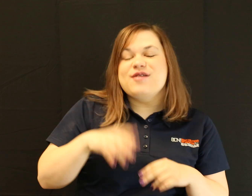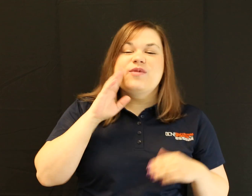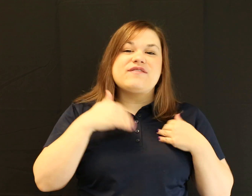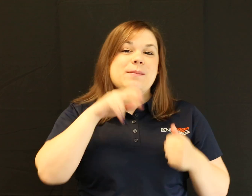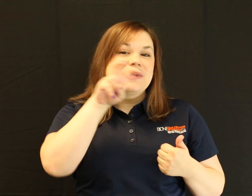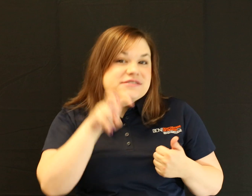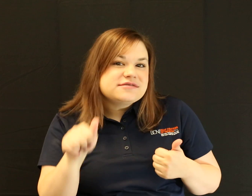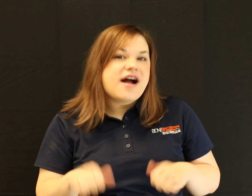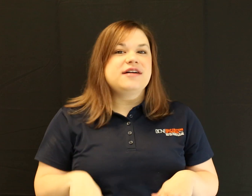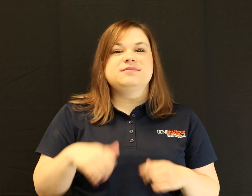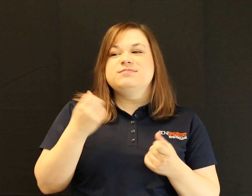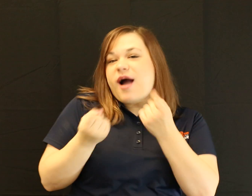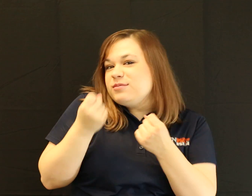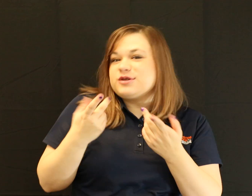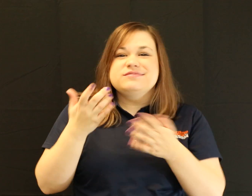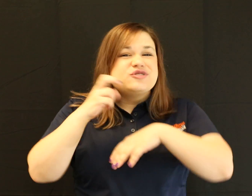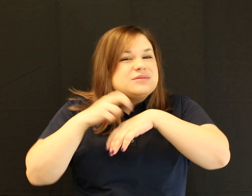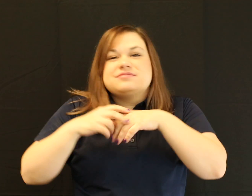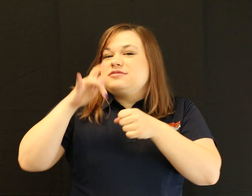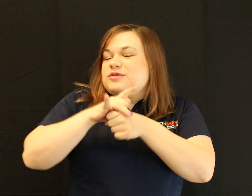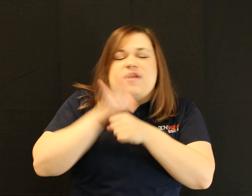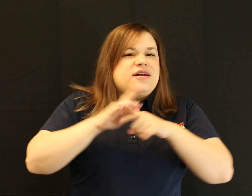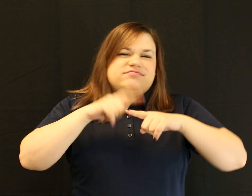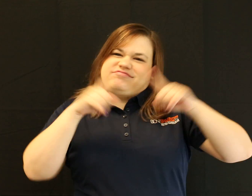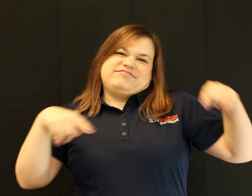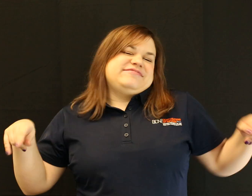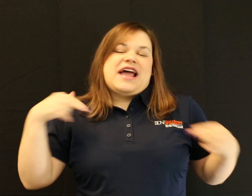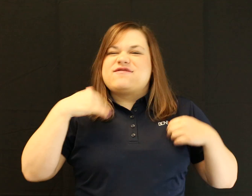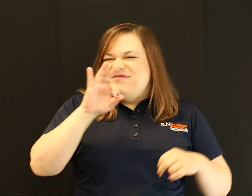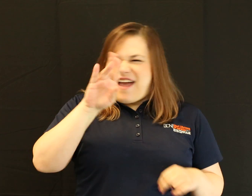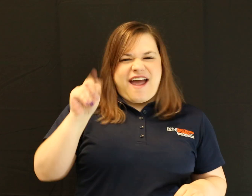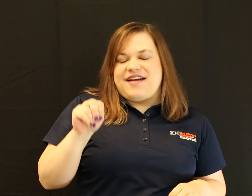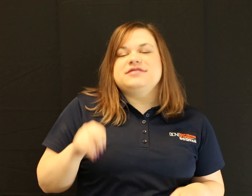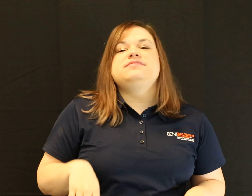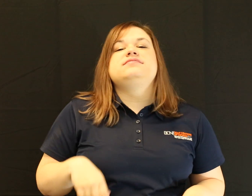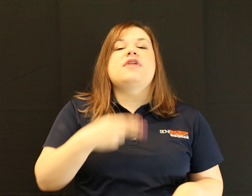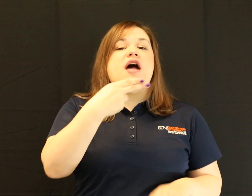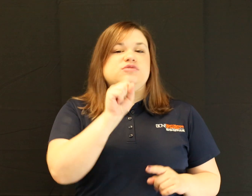We will provide refreshments.